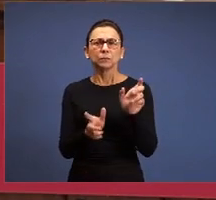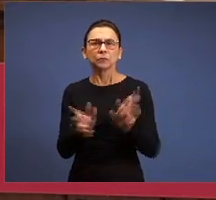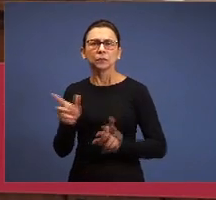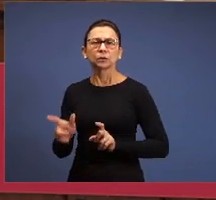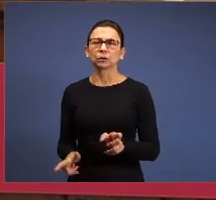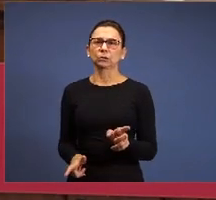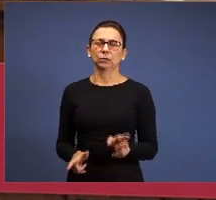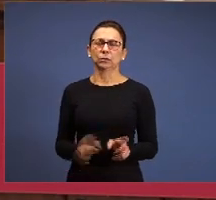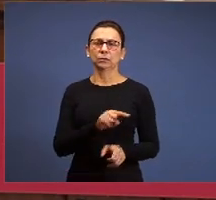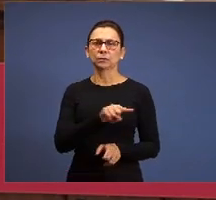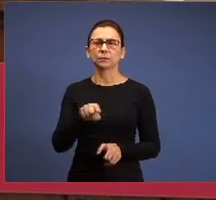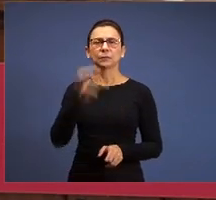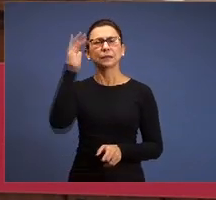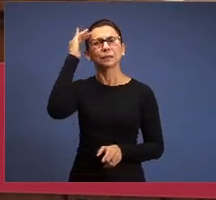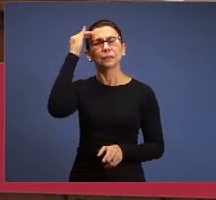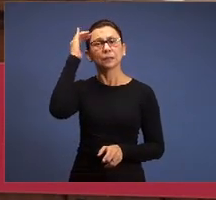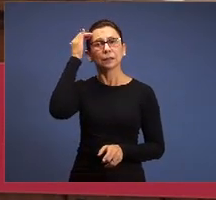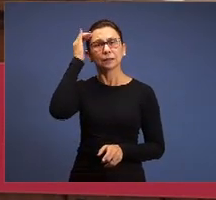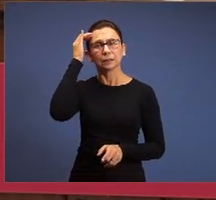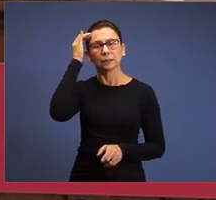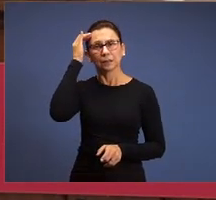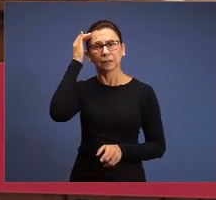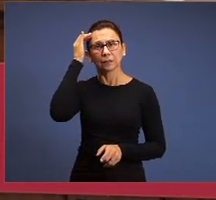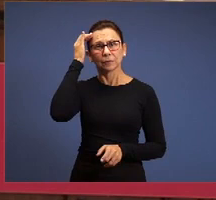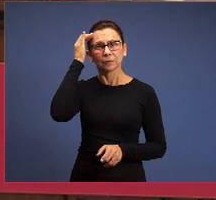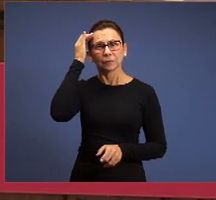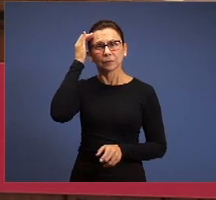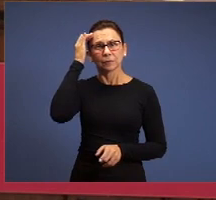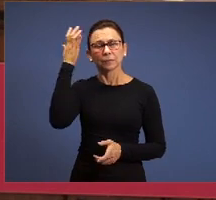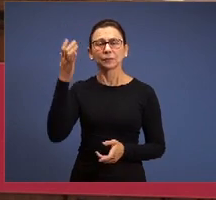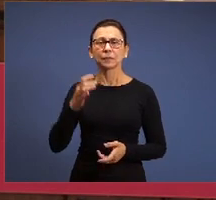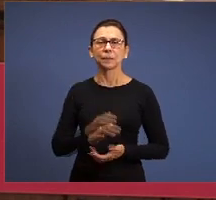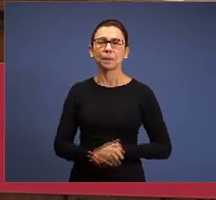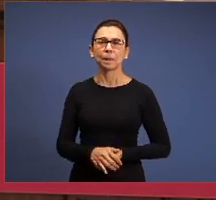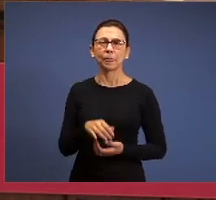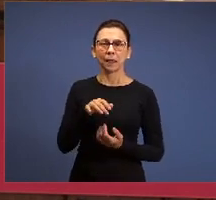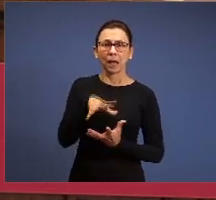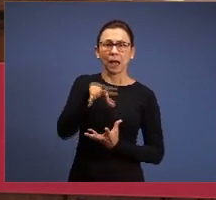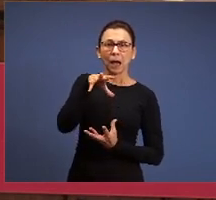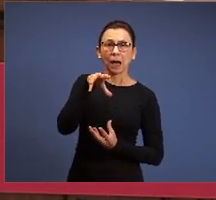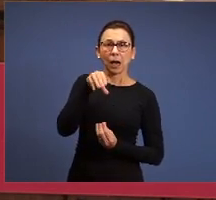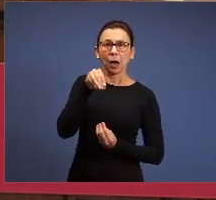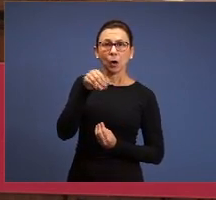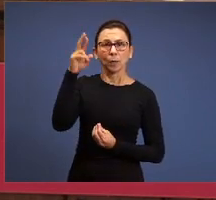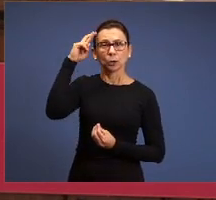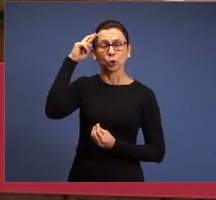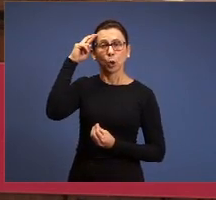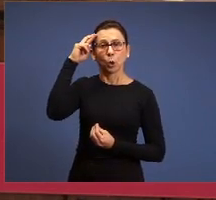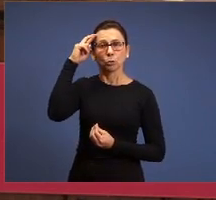have to understand that they're the owner of their own soul, each one takes his soul, it